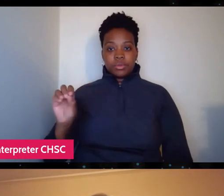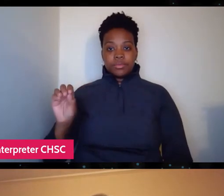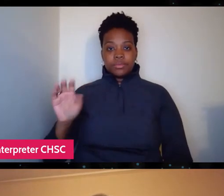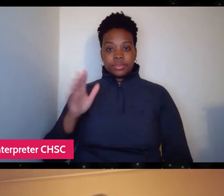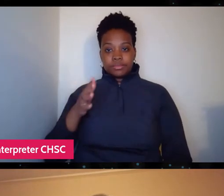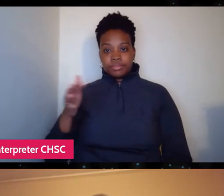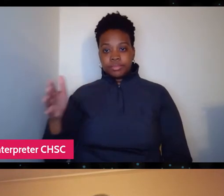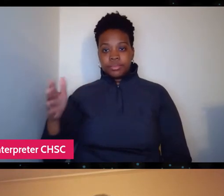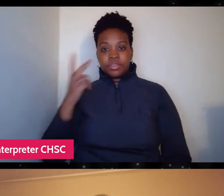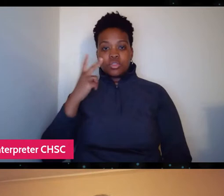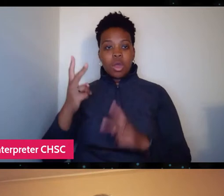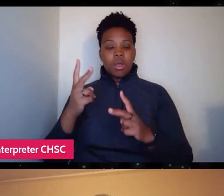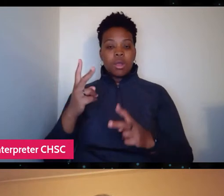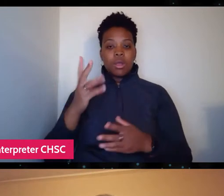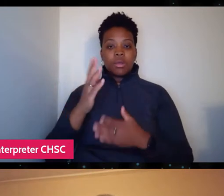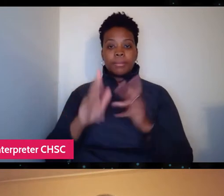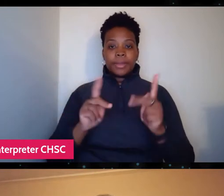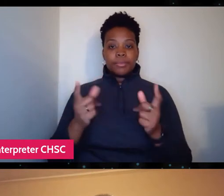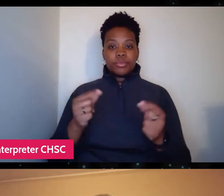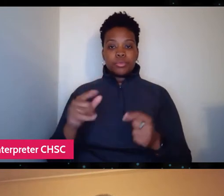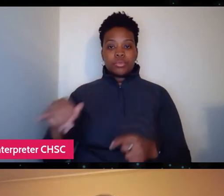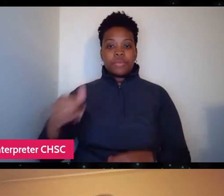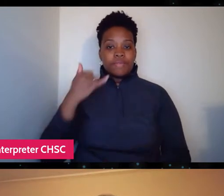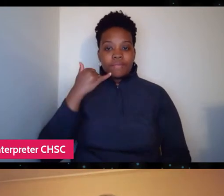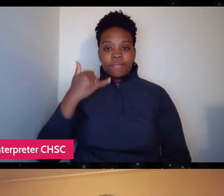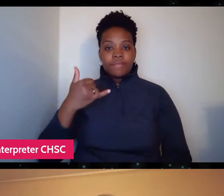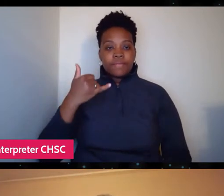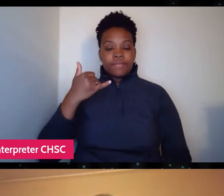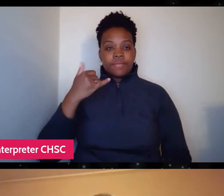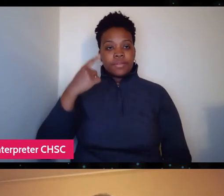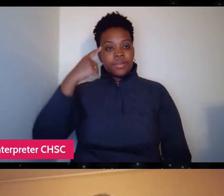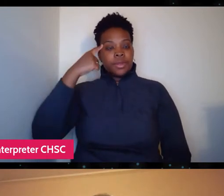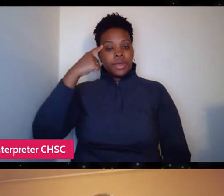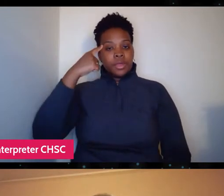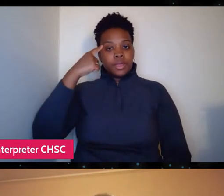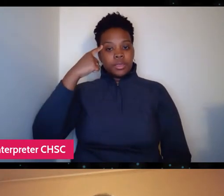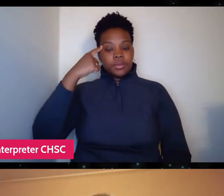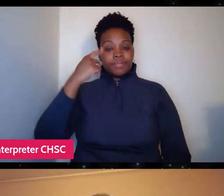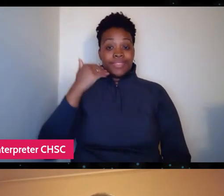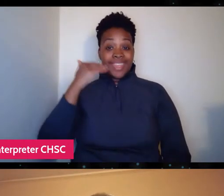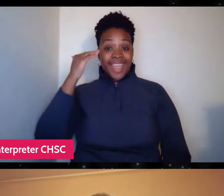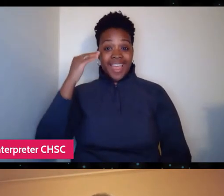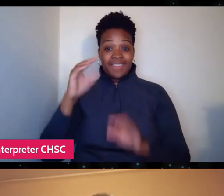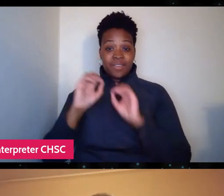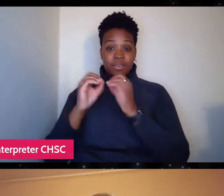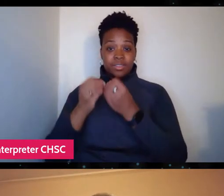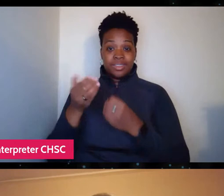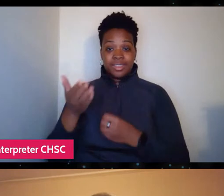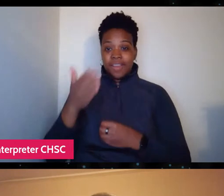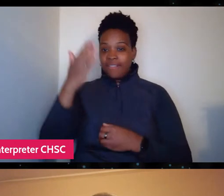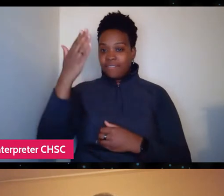and he picked up the phone and he saw, you know, the head of the organization is there at the front of the line calling numbers.